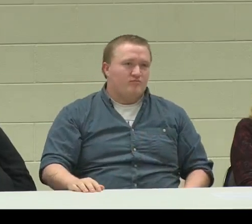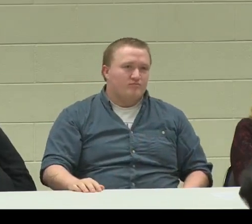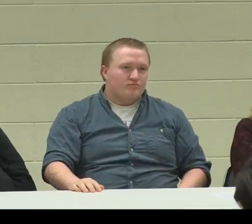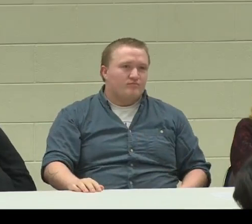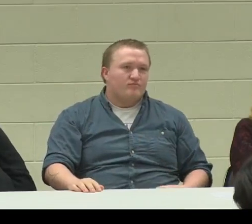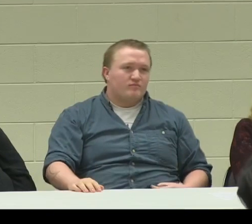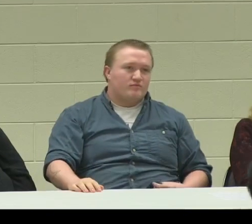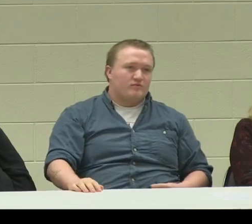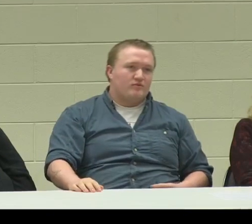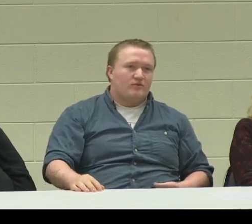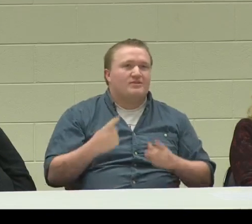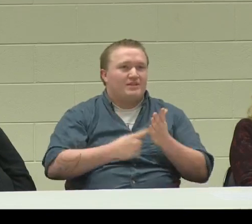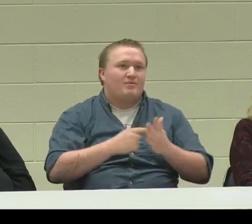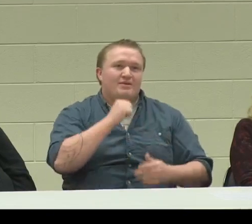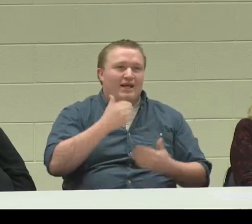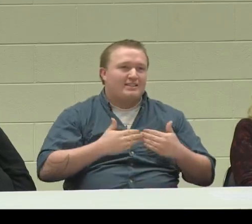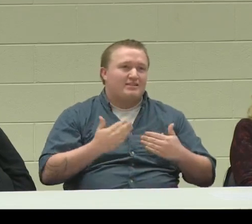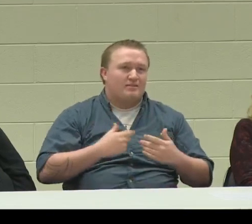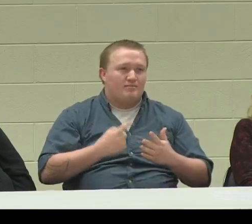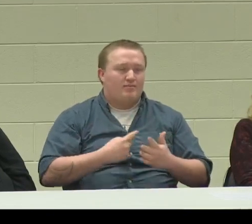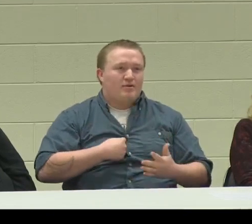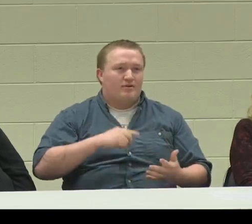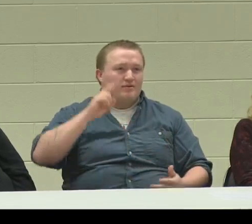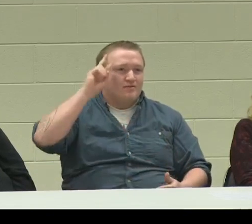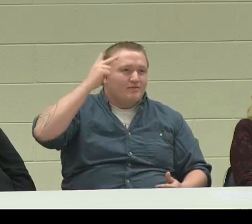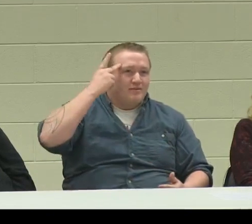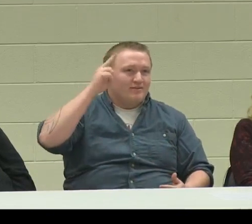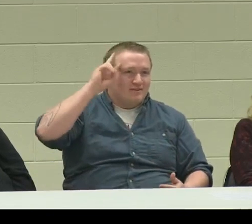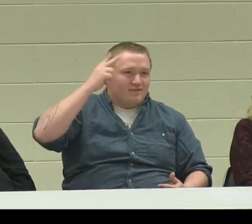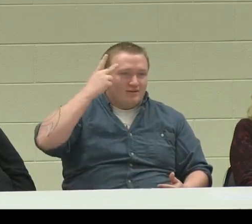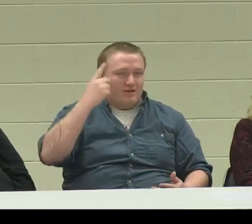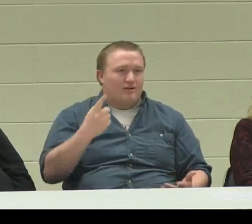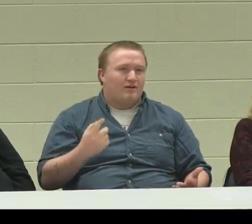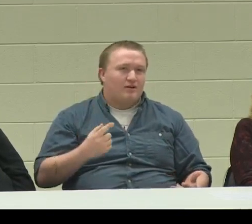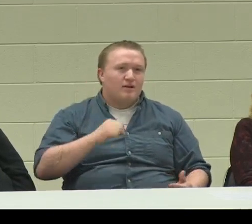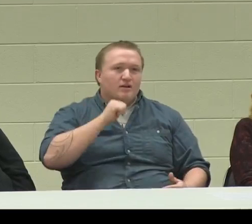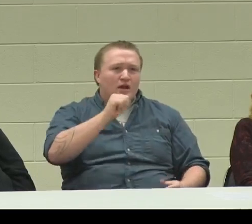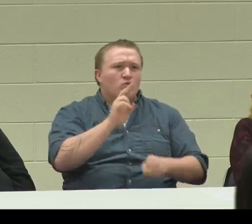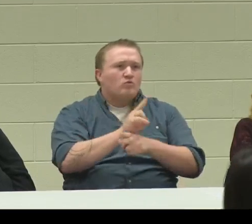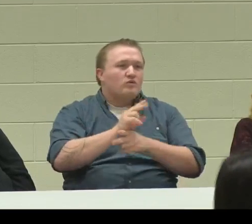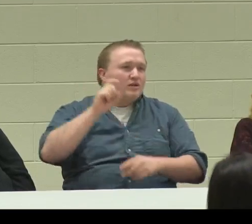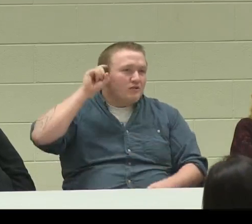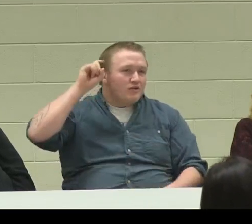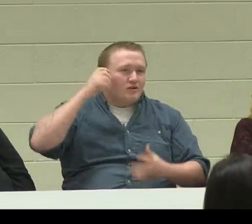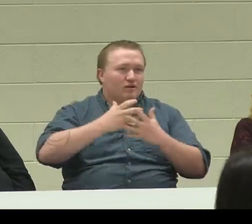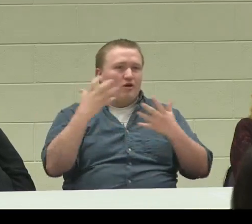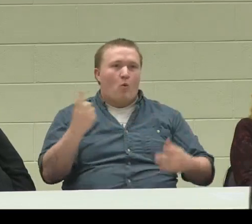their food orders. Sometimes it wasn't easy. Sometimes I misunderstood what they are saying,